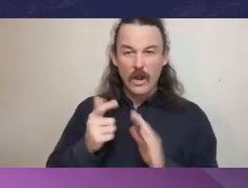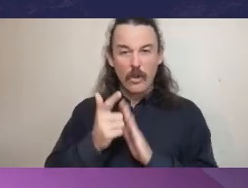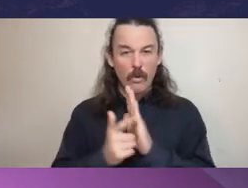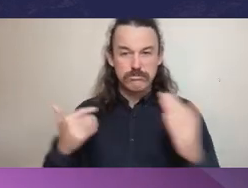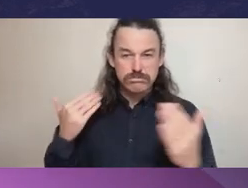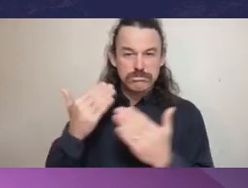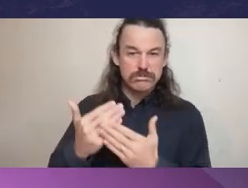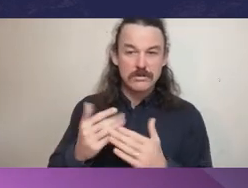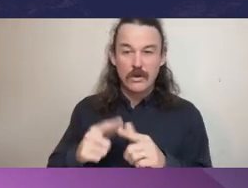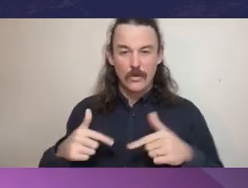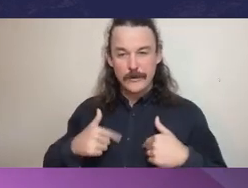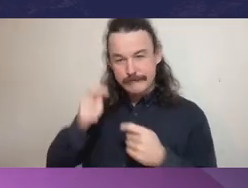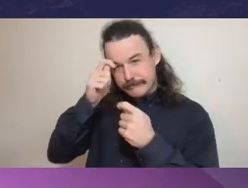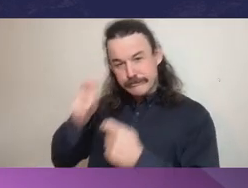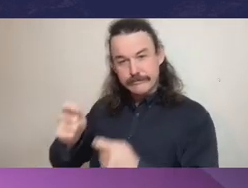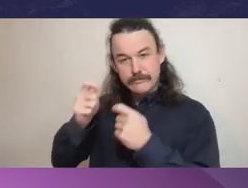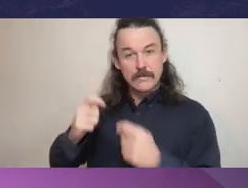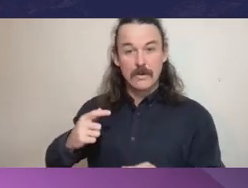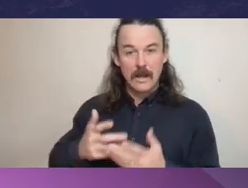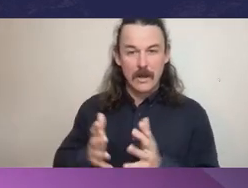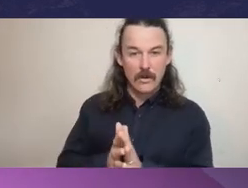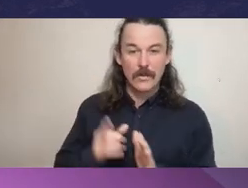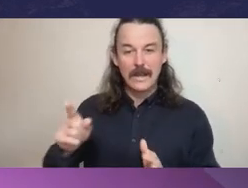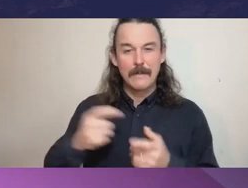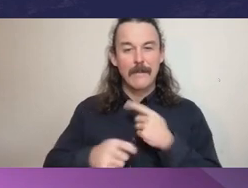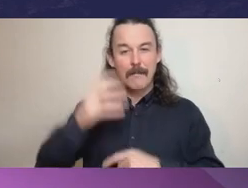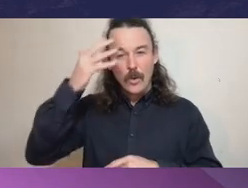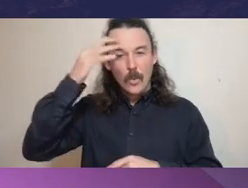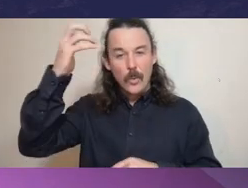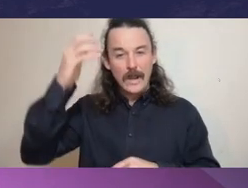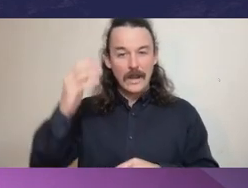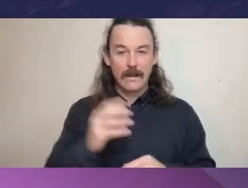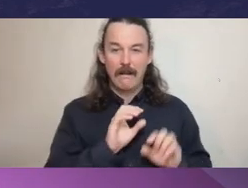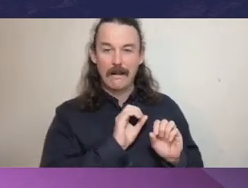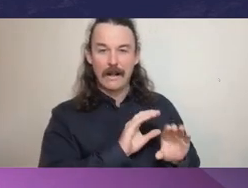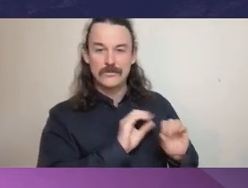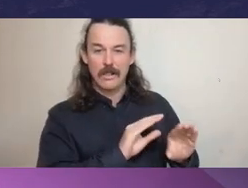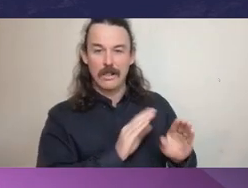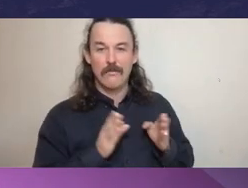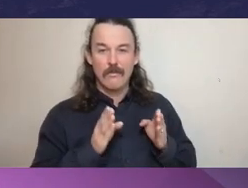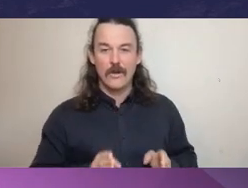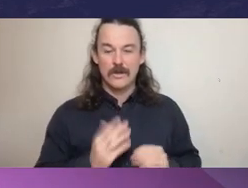with his appointment as the Queen's Counsel in 1984. Welcome Robert.